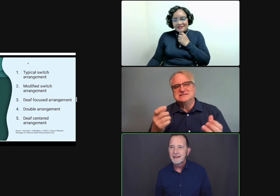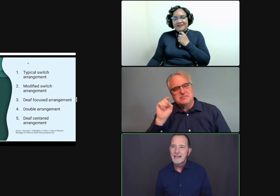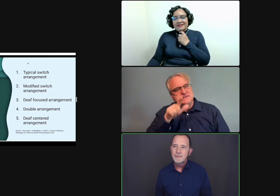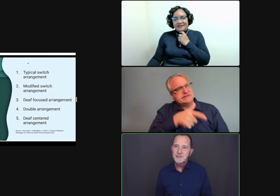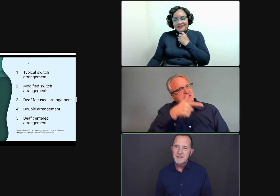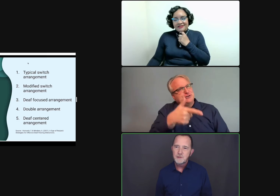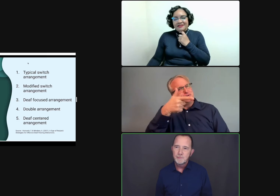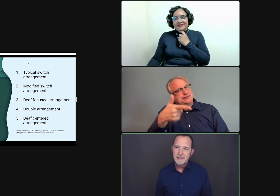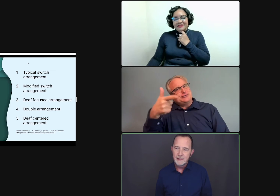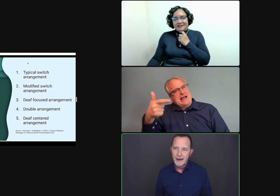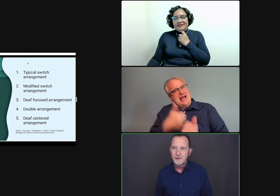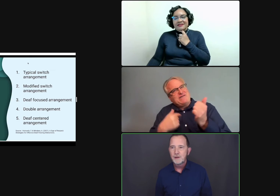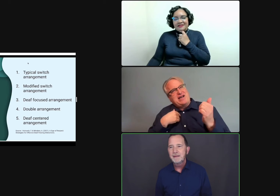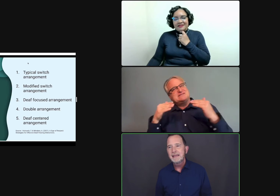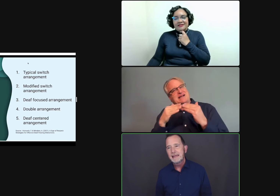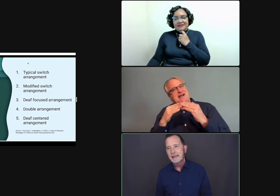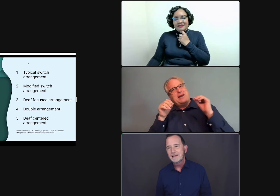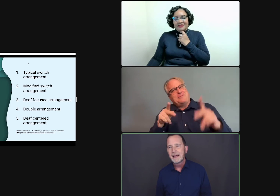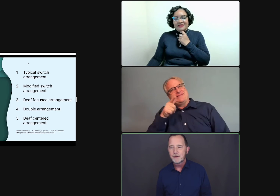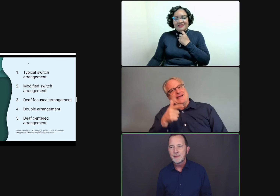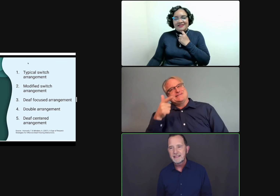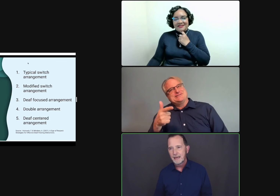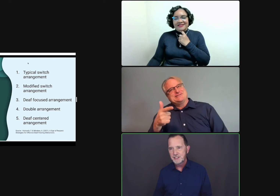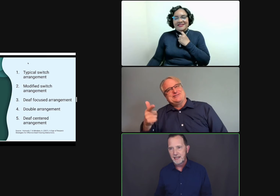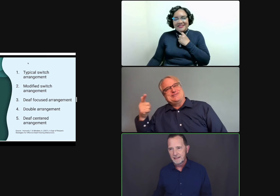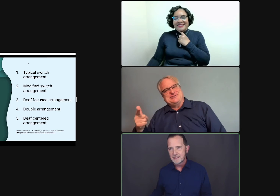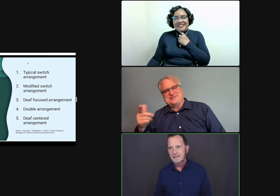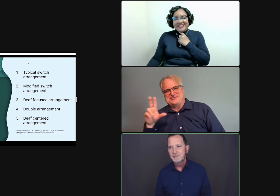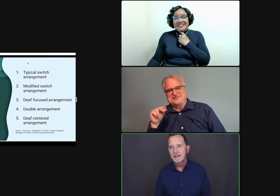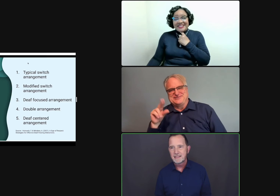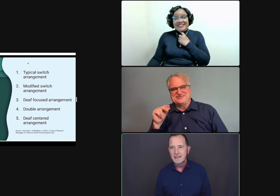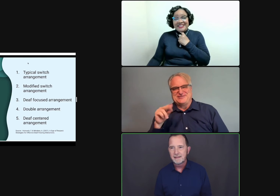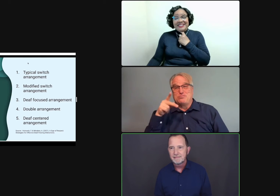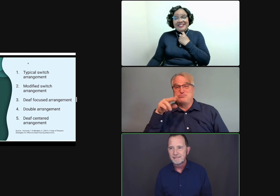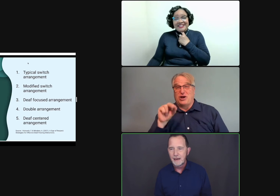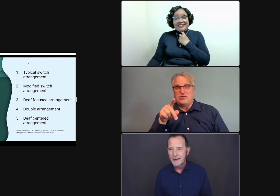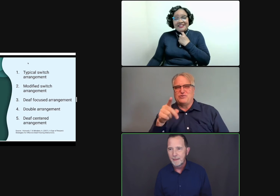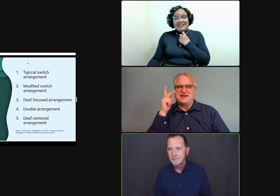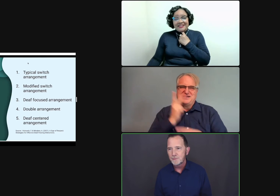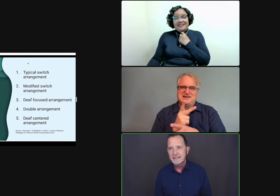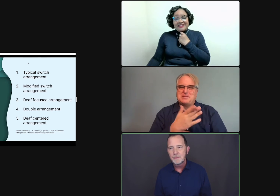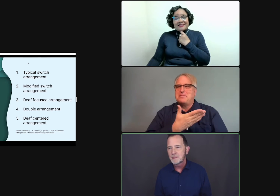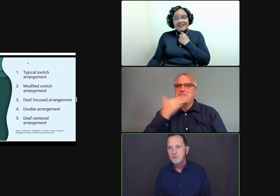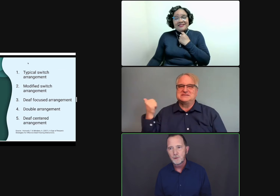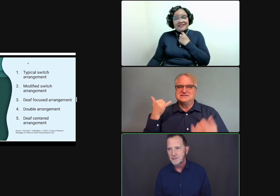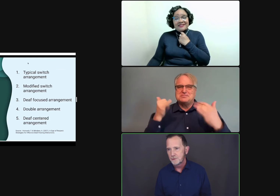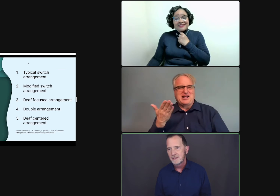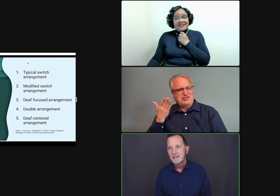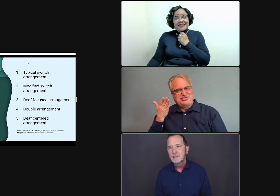In an elementary school playground or in PE, yeah, everyone has to have a chance. And you might see that would happen. But that's not what the pros do.